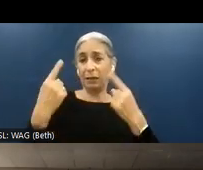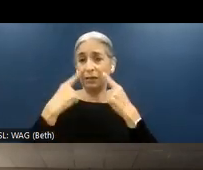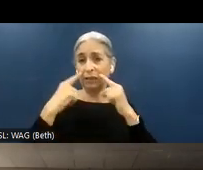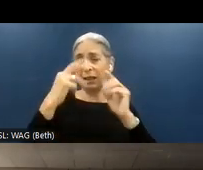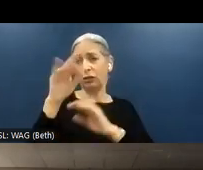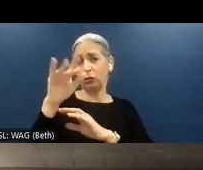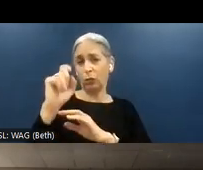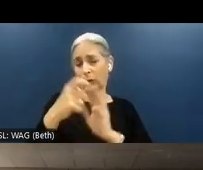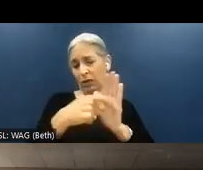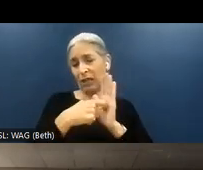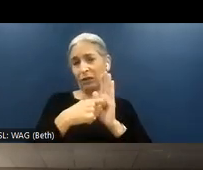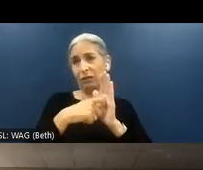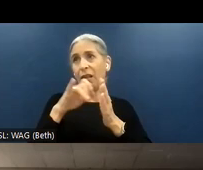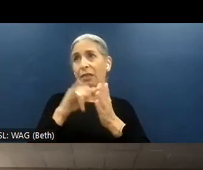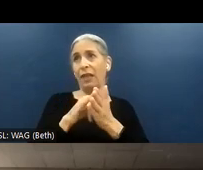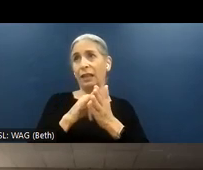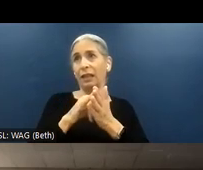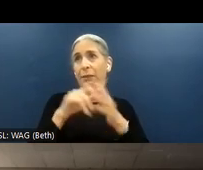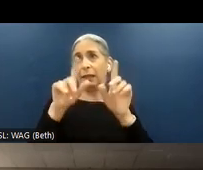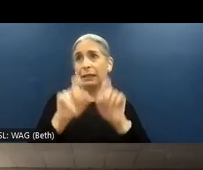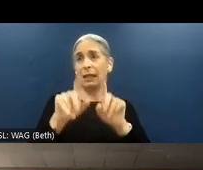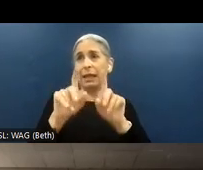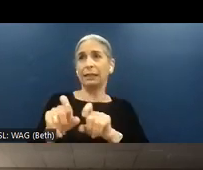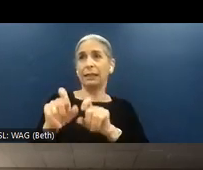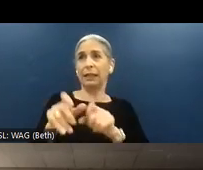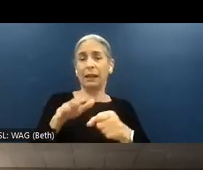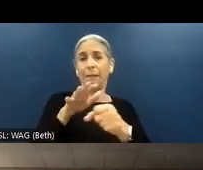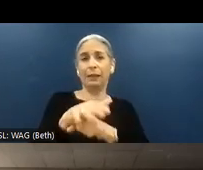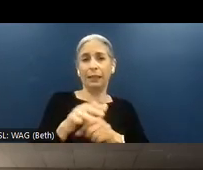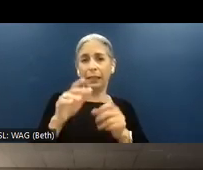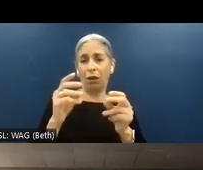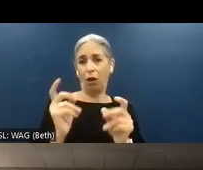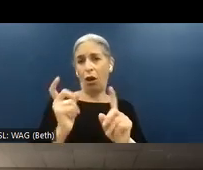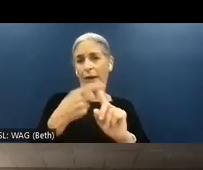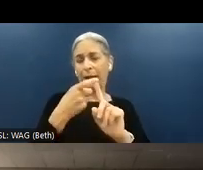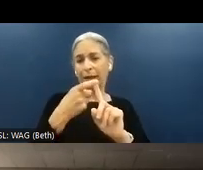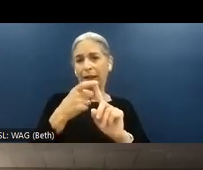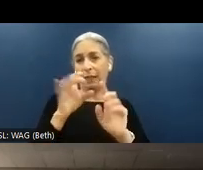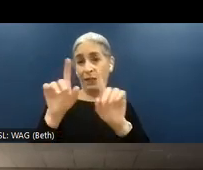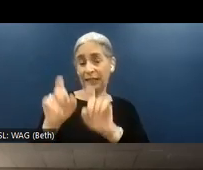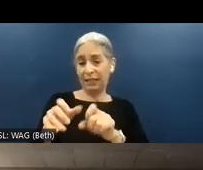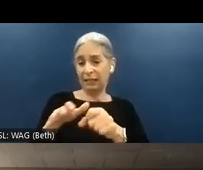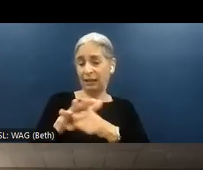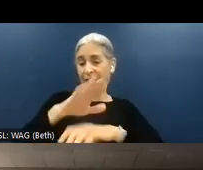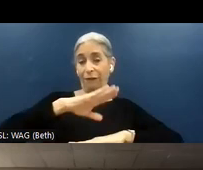that can be tested completely automatically. So the automated test is fulfilling the techniques